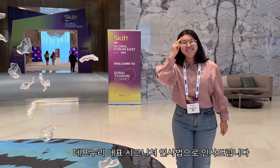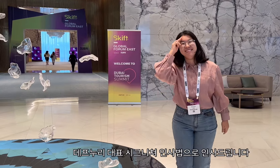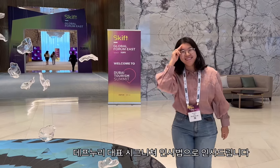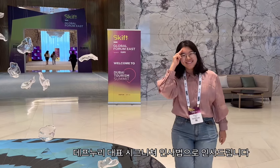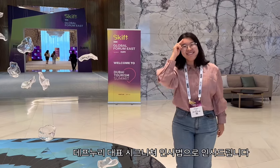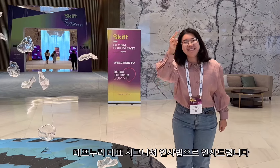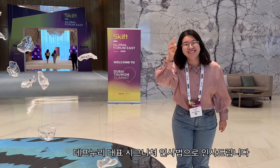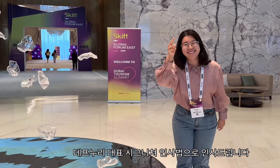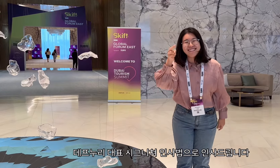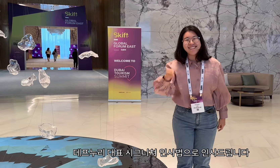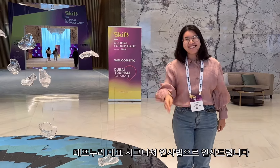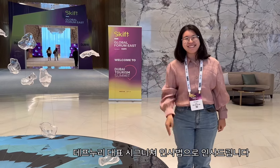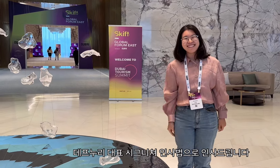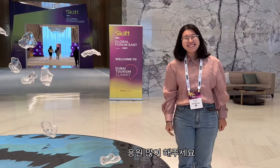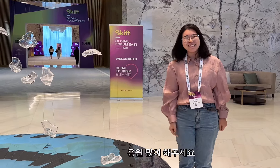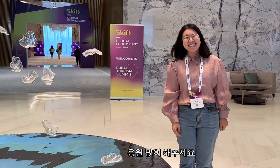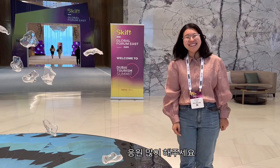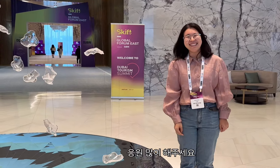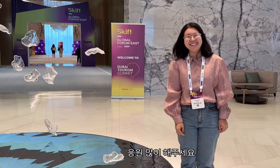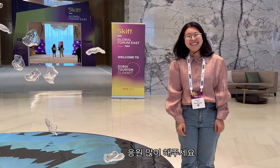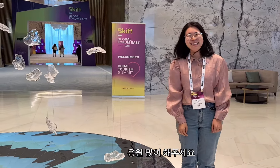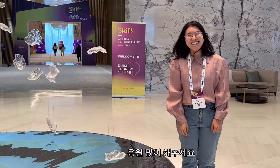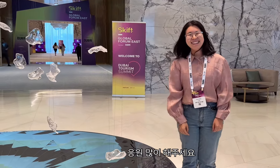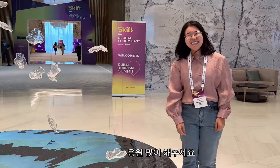I greet you with Deafnuri's representative signature greeting. Please support me a lot.